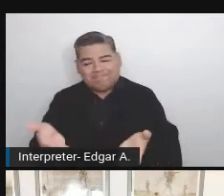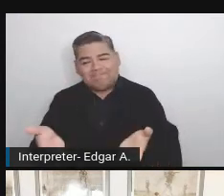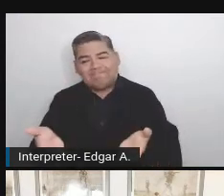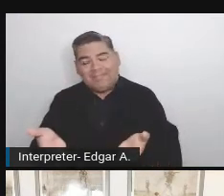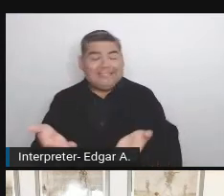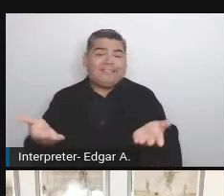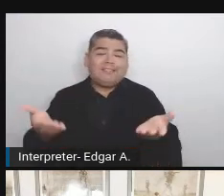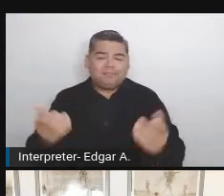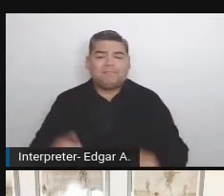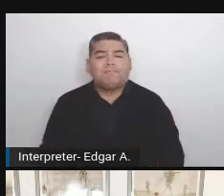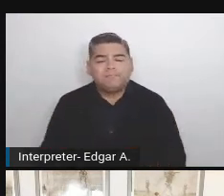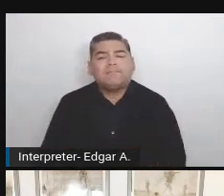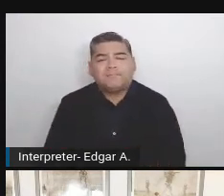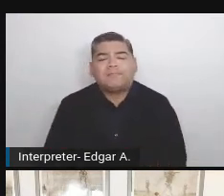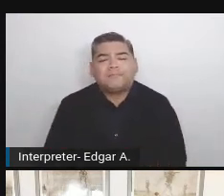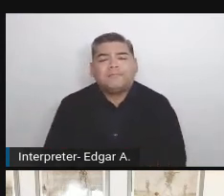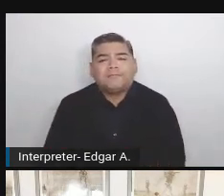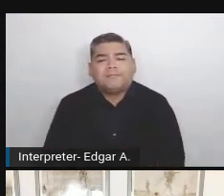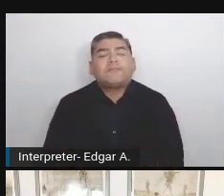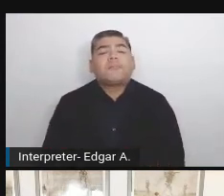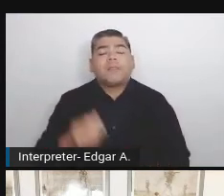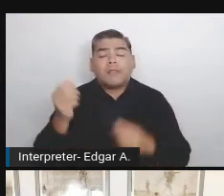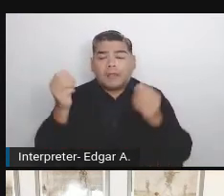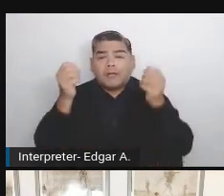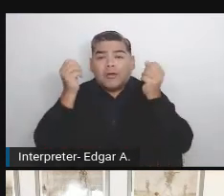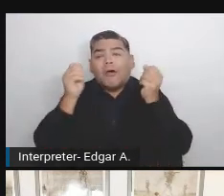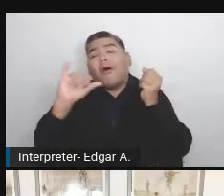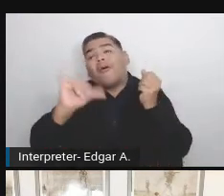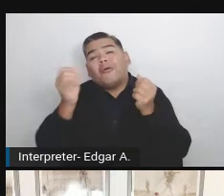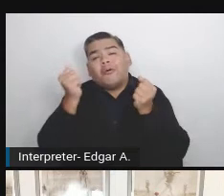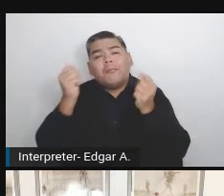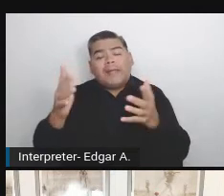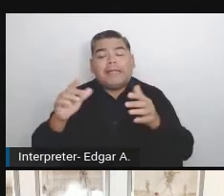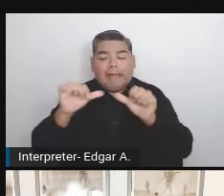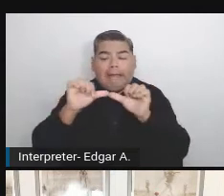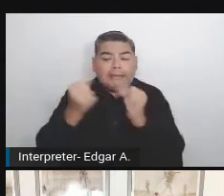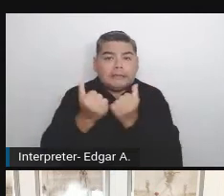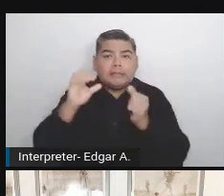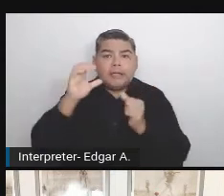Also, many agencies and companies will say that we have more important things to do,